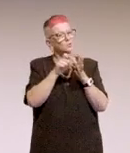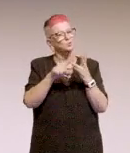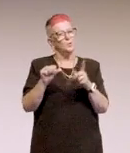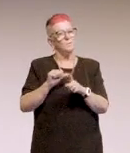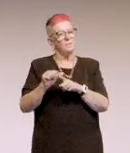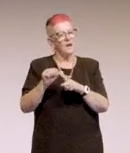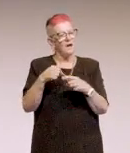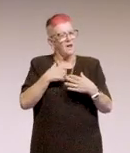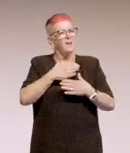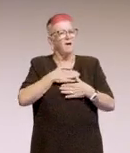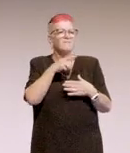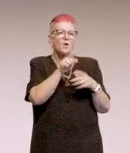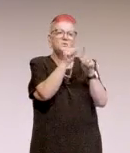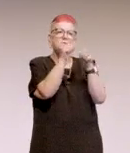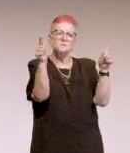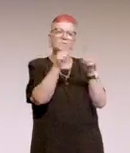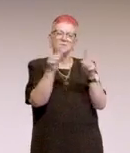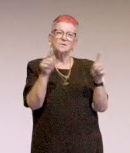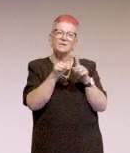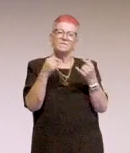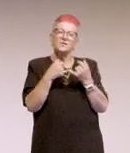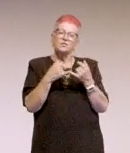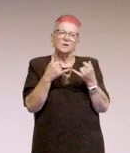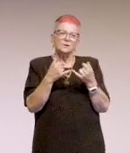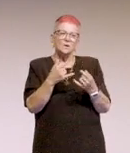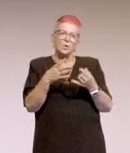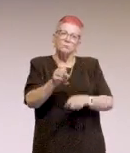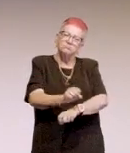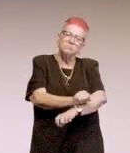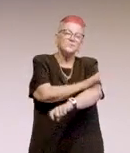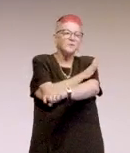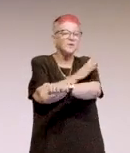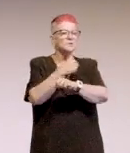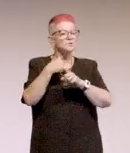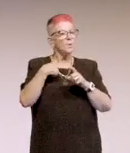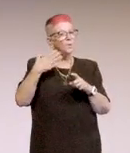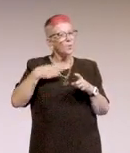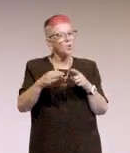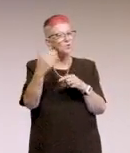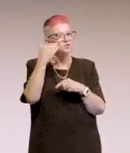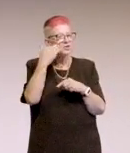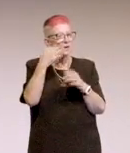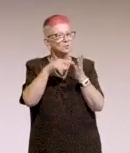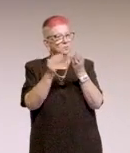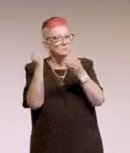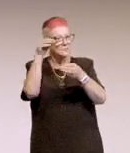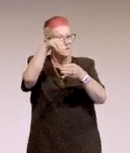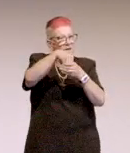I think it's very powerful. So we want to, we expect the champions to participate in active topics,